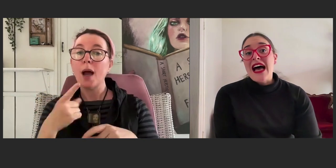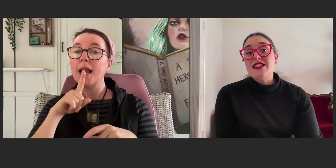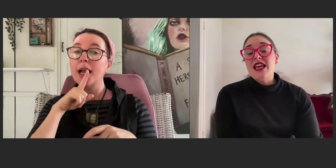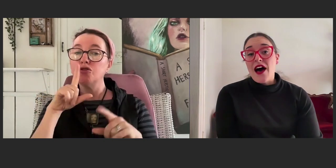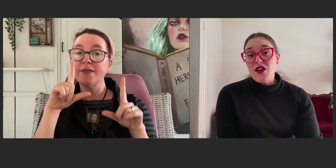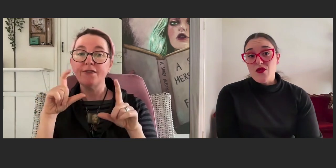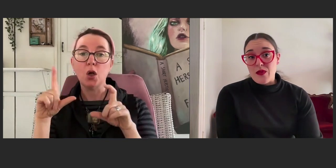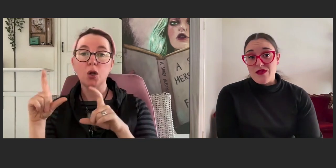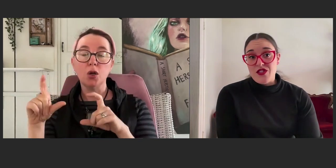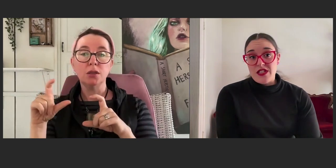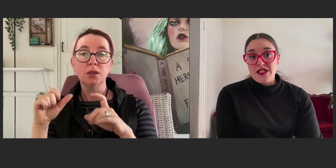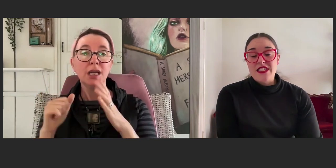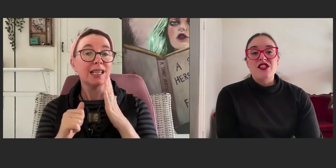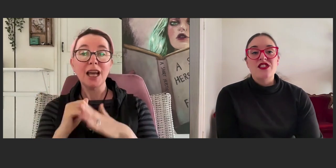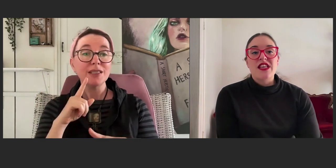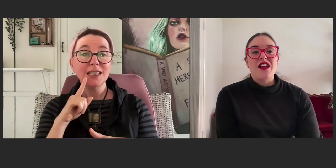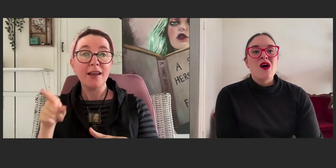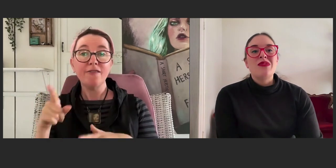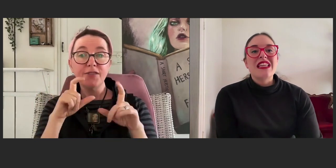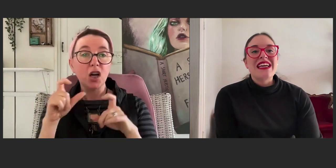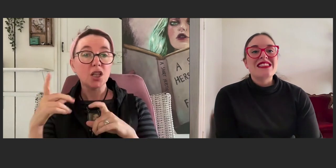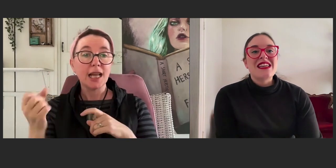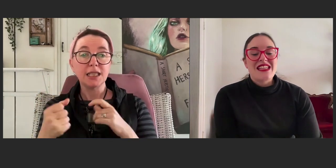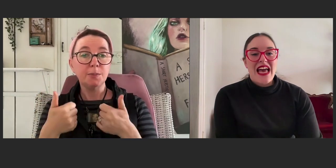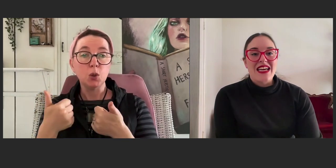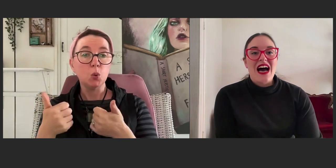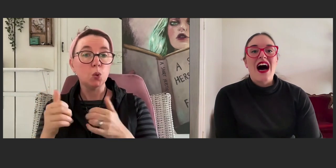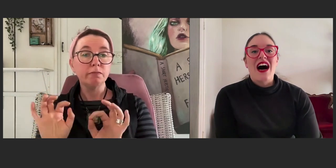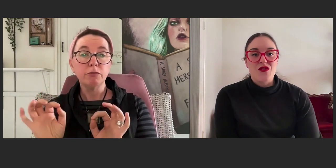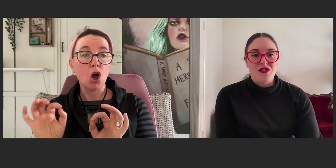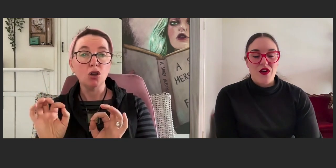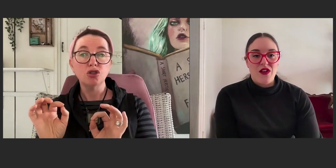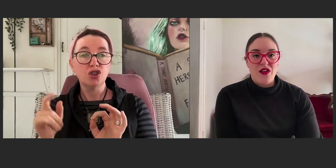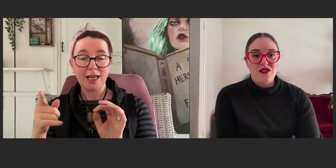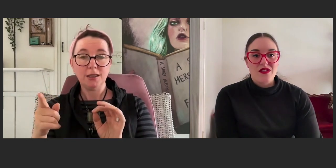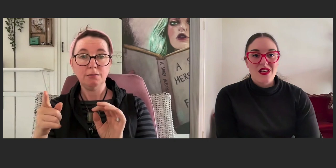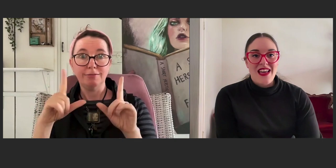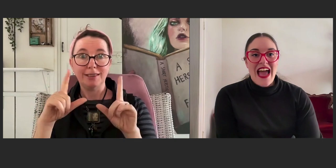And to the other group of students, the teacher said, please take a hundred photos.